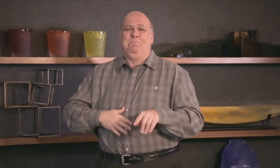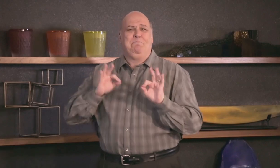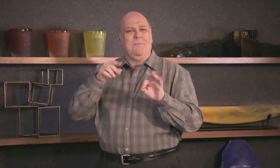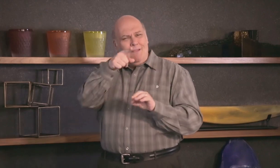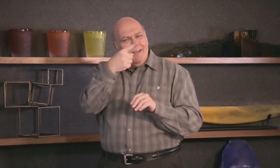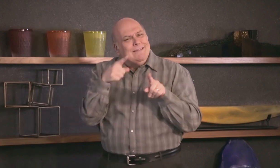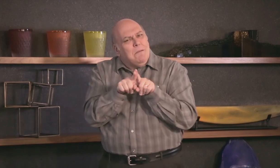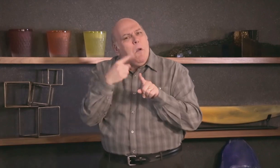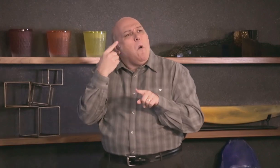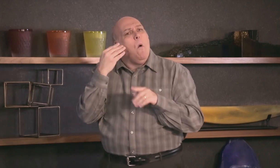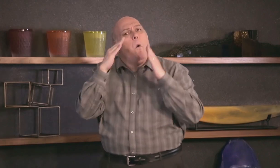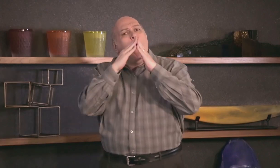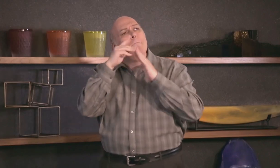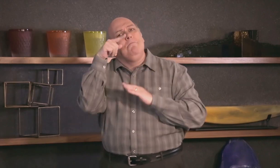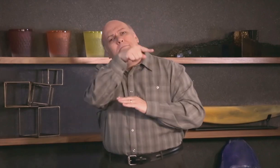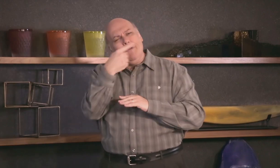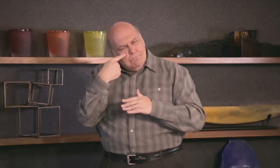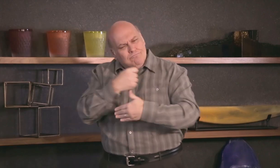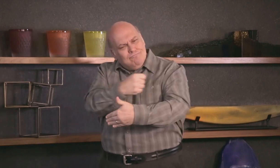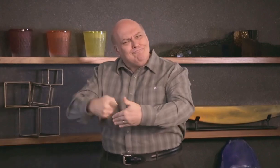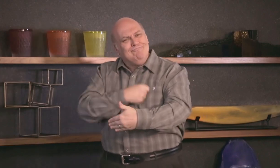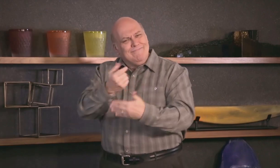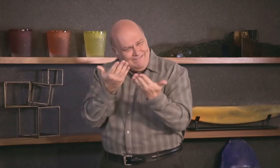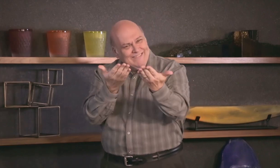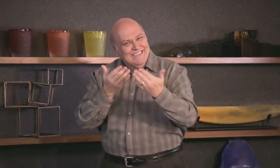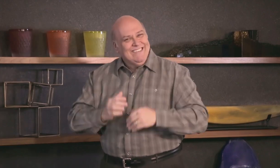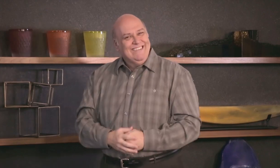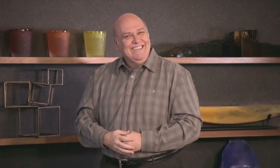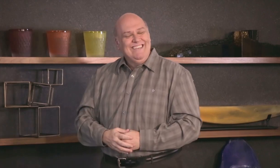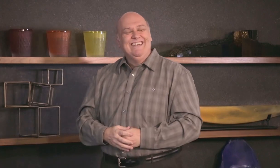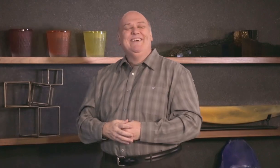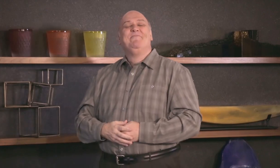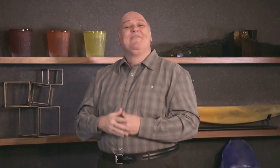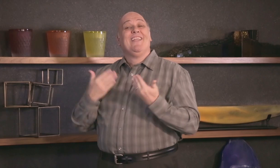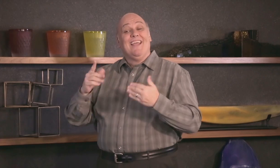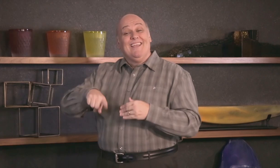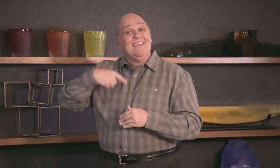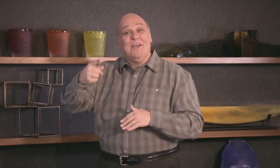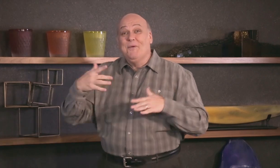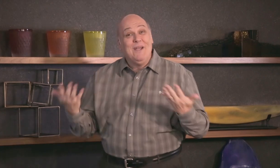Why don't you try cooking vegetarian at home?